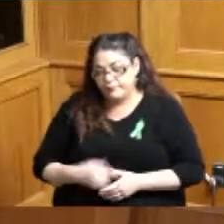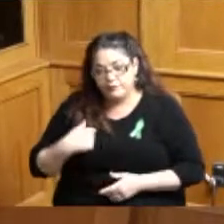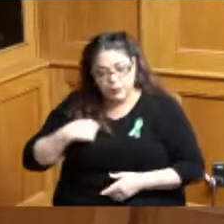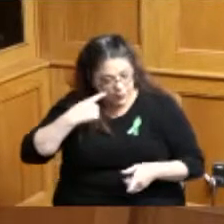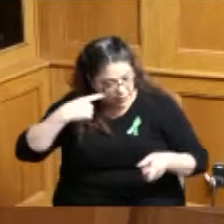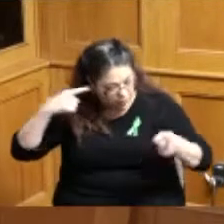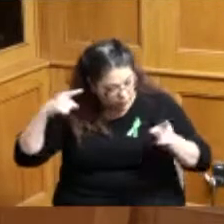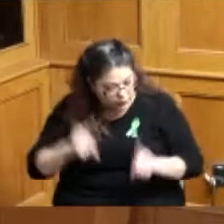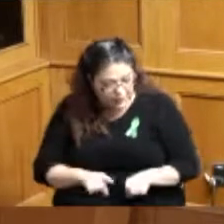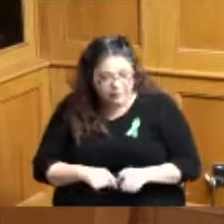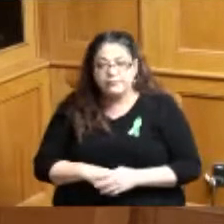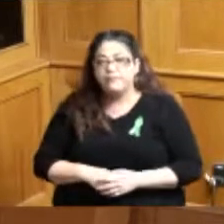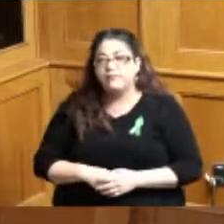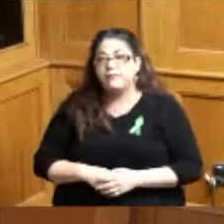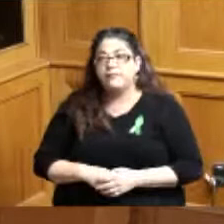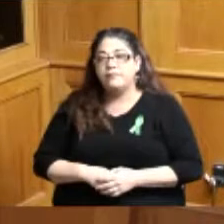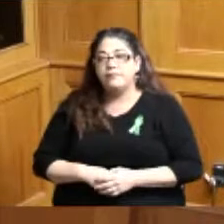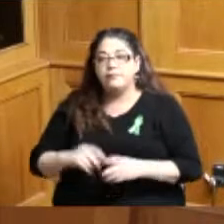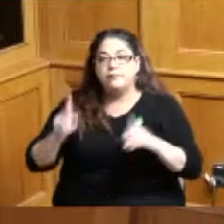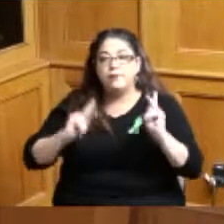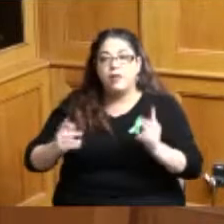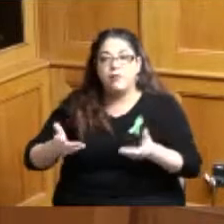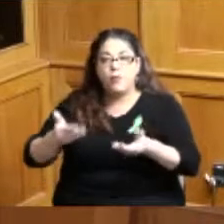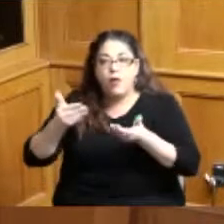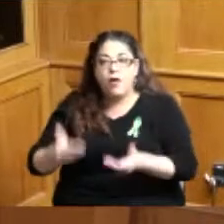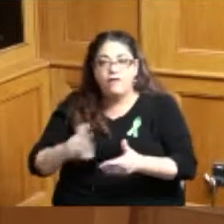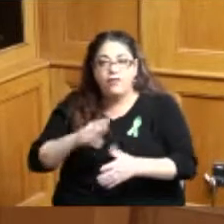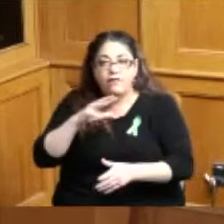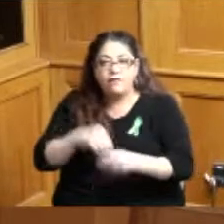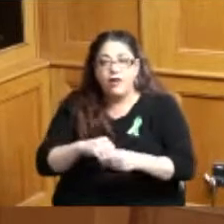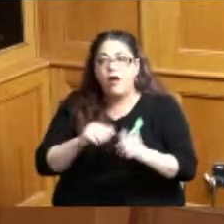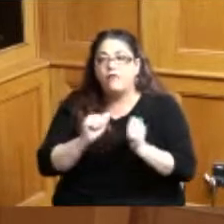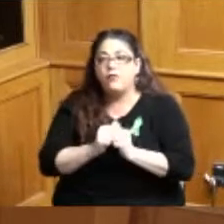as those heavily involved in the hospitality industry we know that there's a drastic need